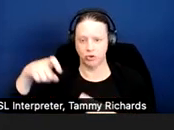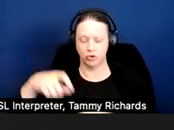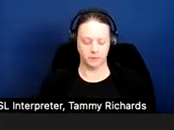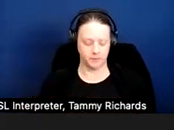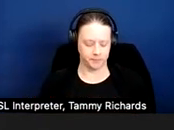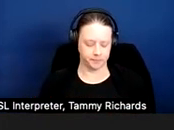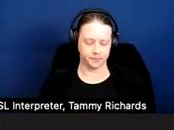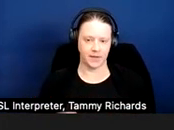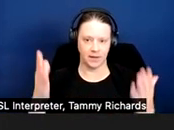Next slide.